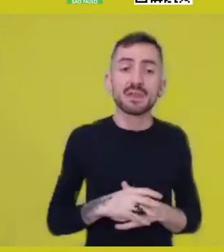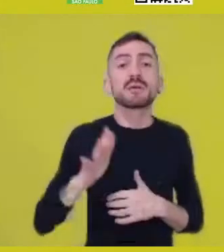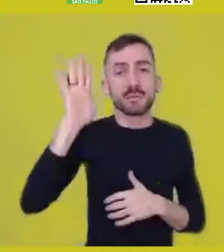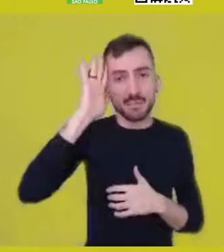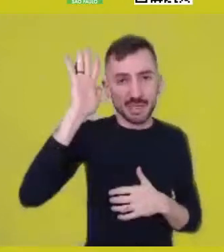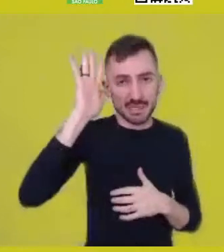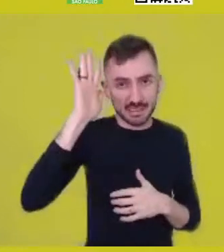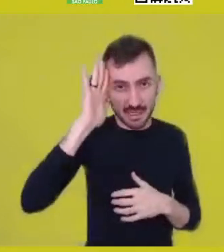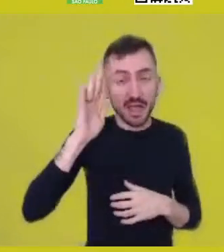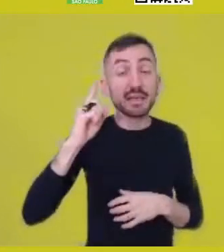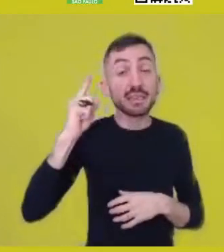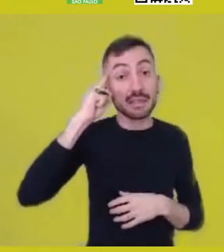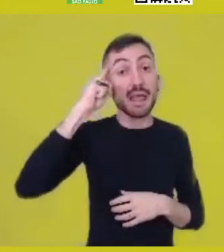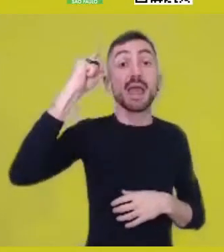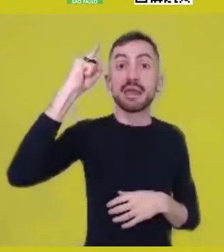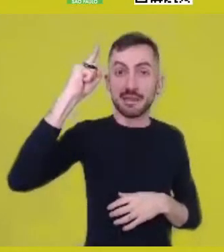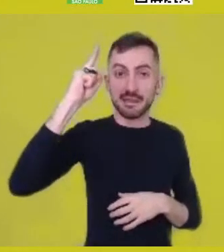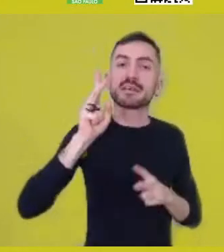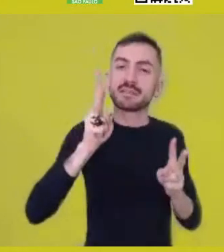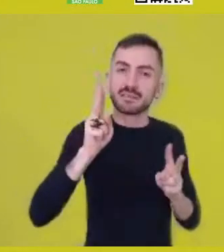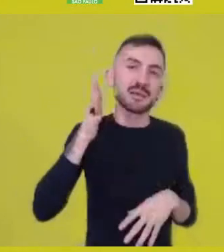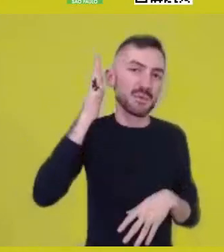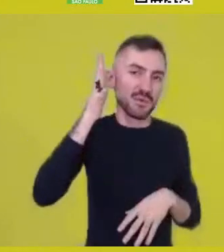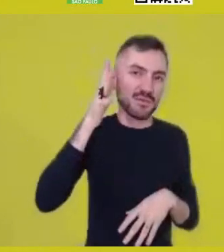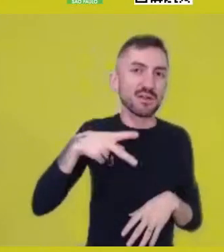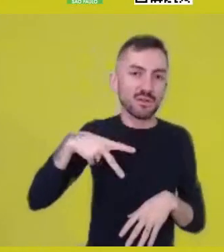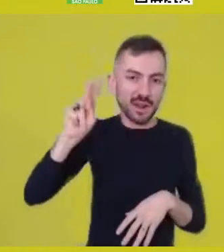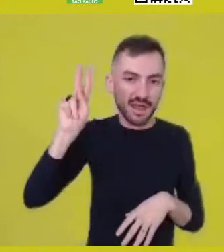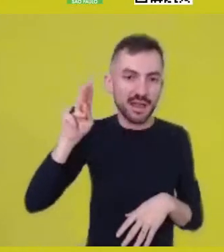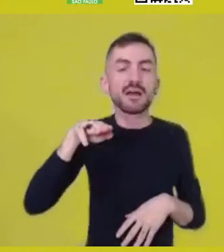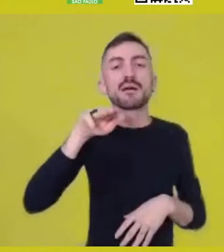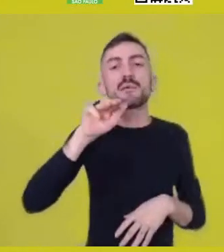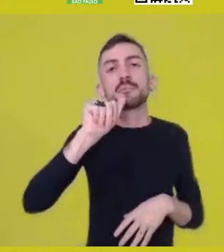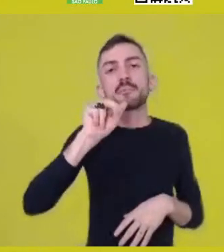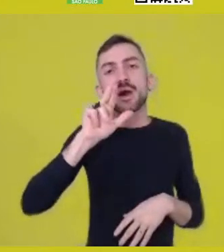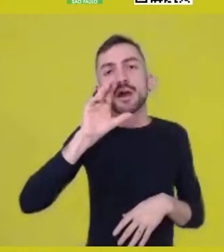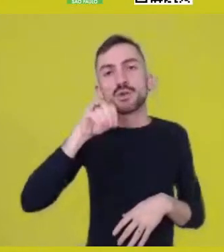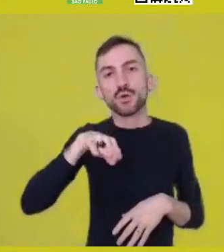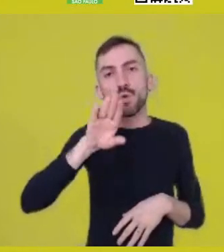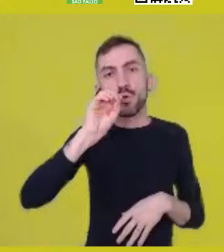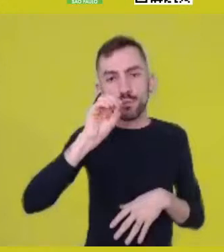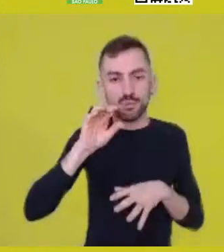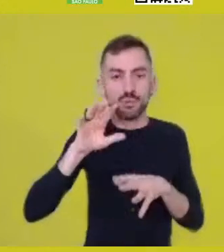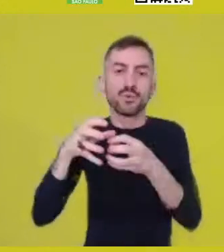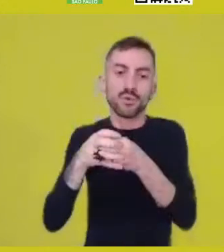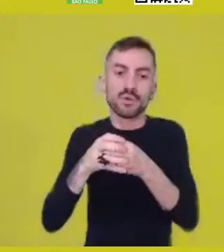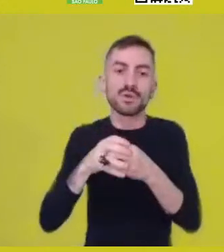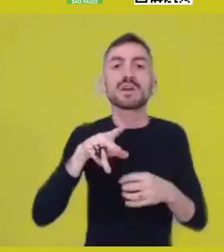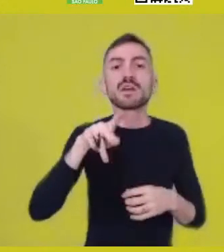in relation to the Bakongo, of a “Kalunga walunga mbungi”,